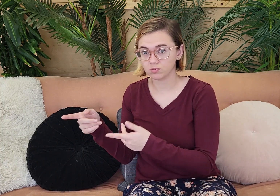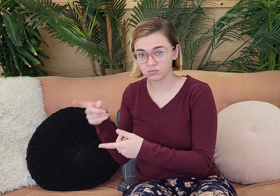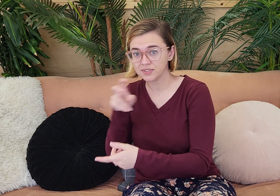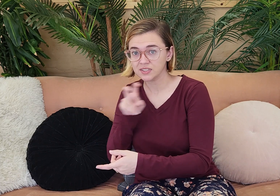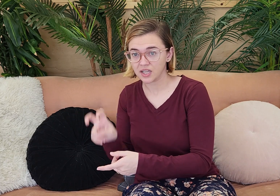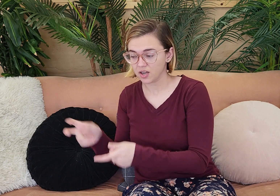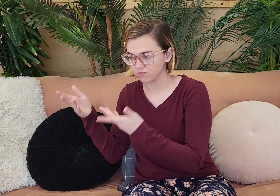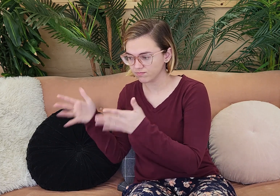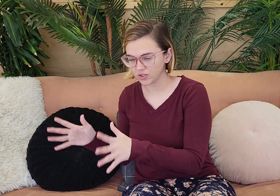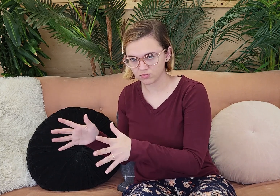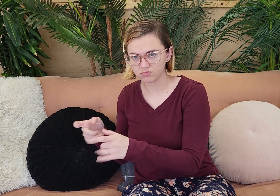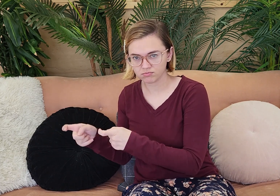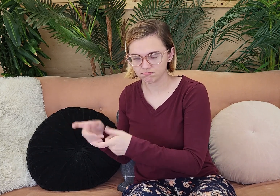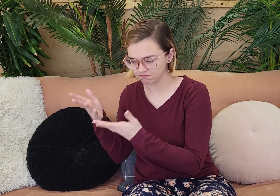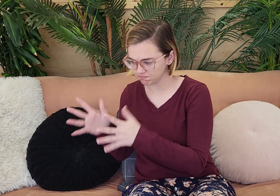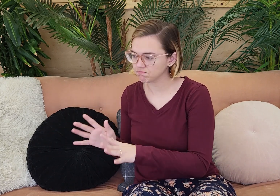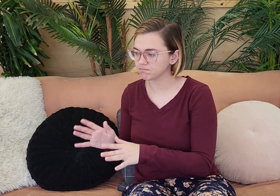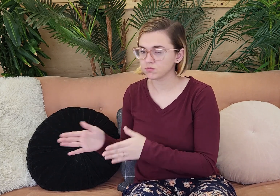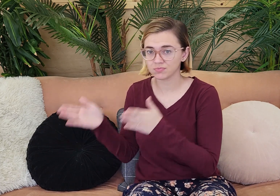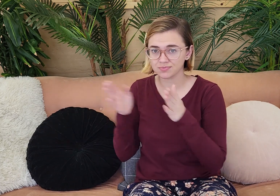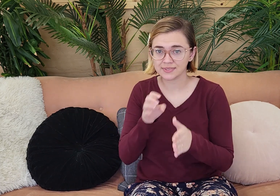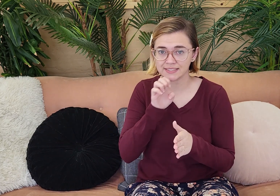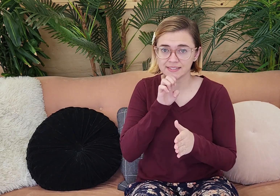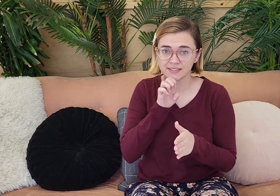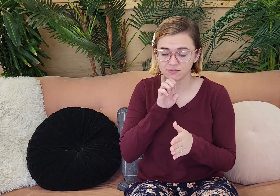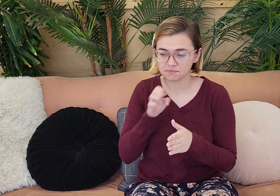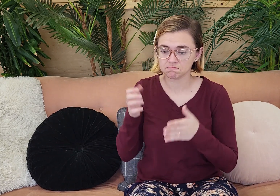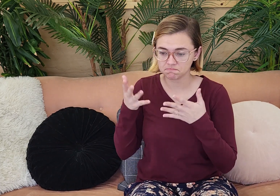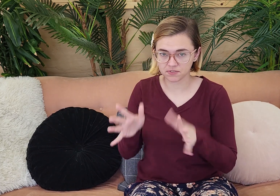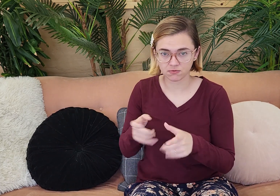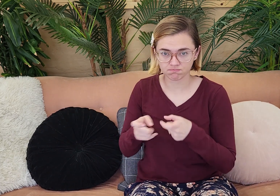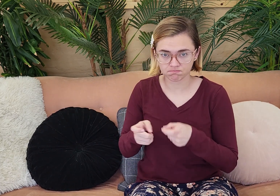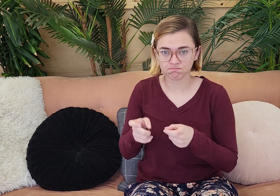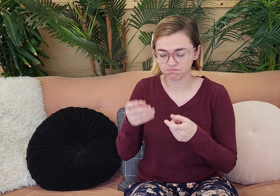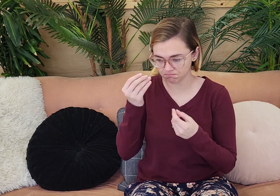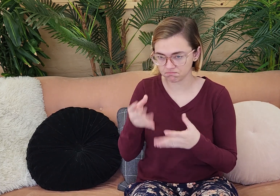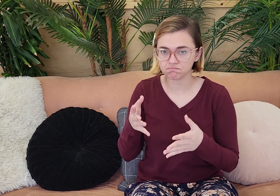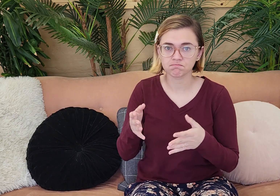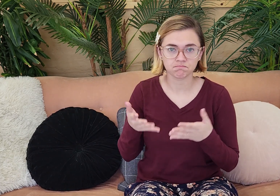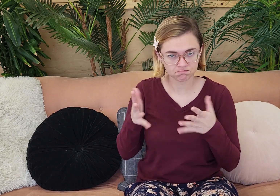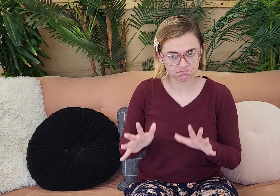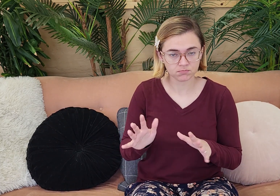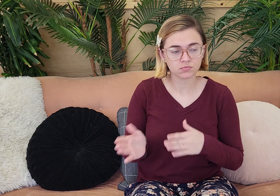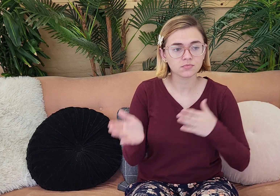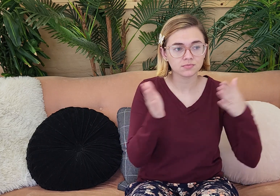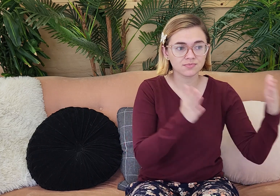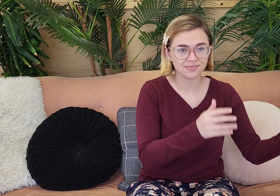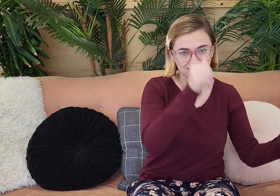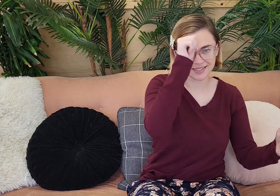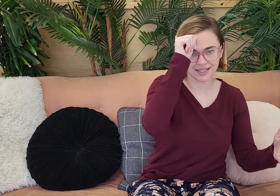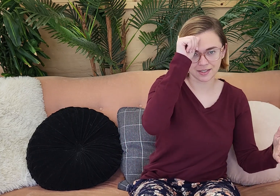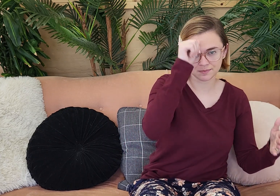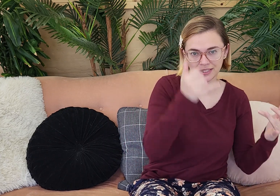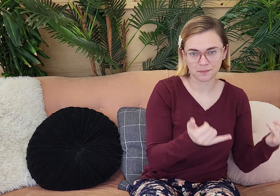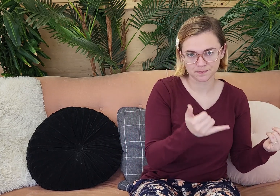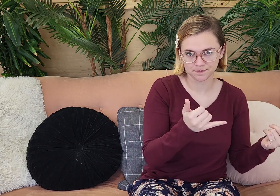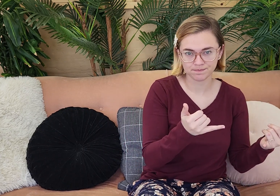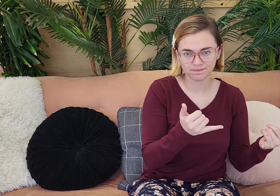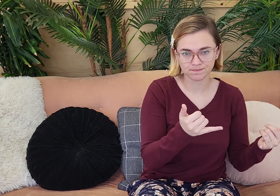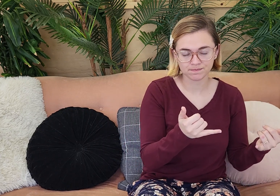Then so God took care of the snake, and then God he took care of Ev e, and then now God turns